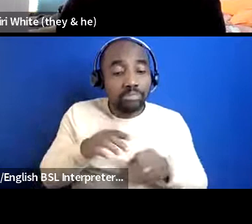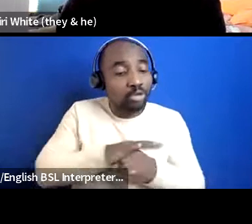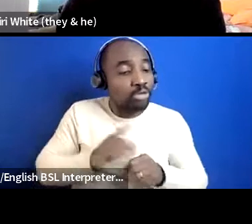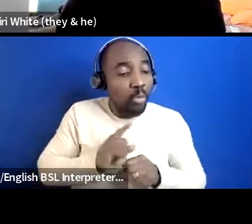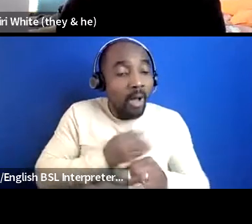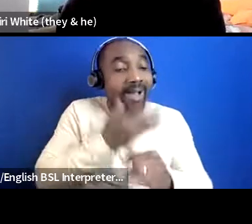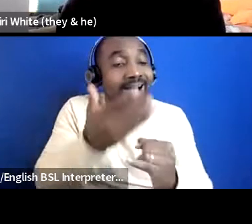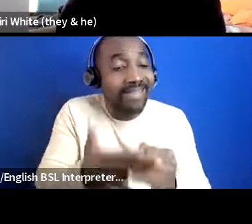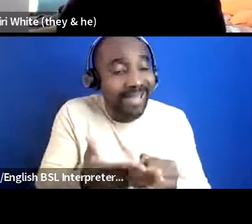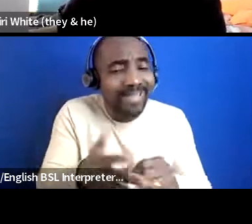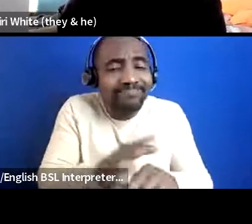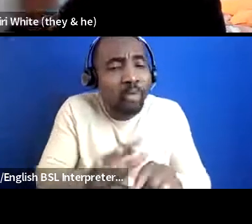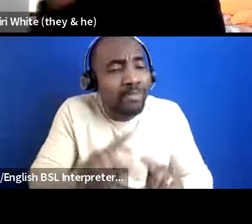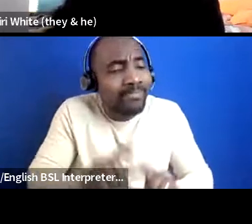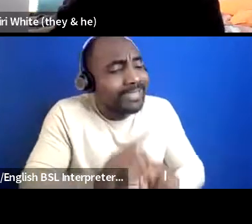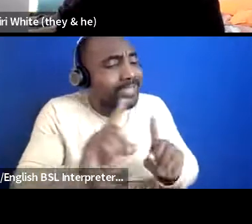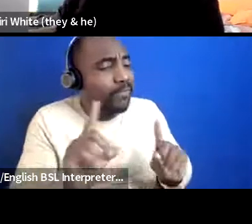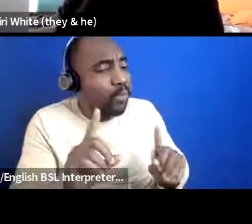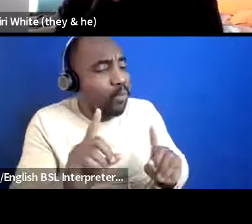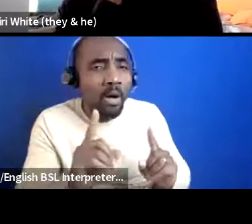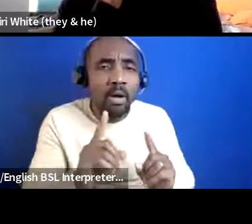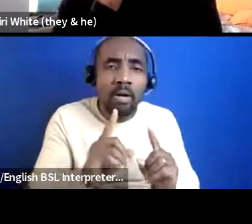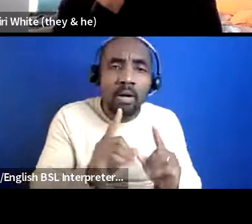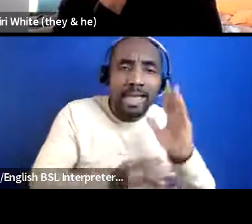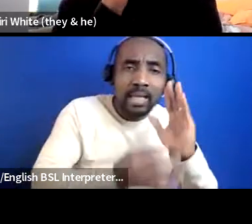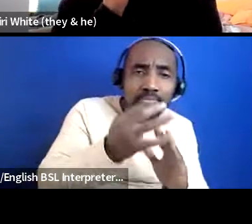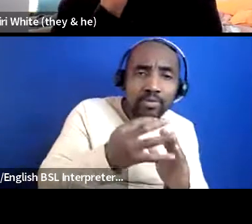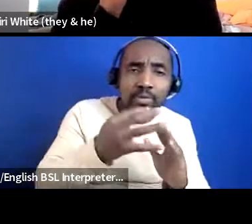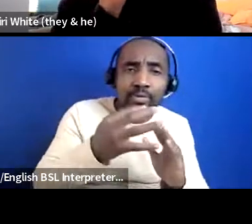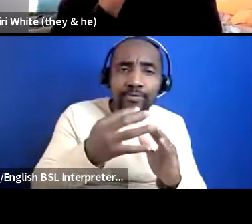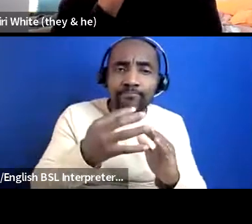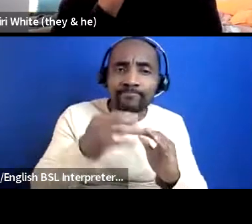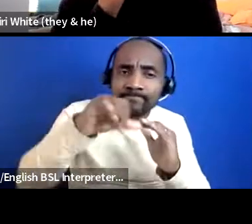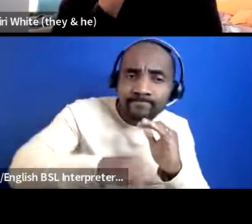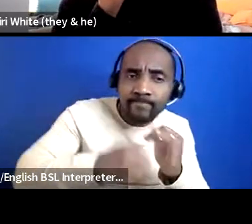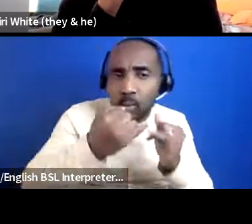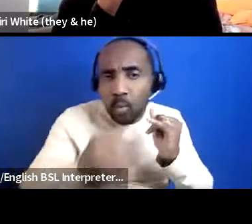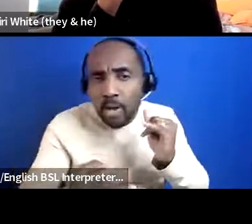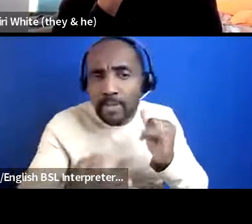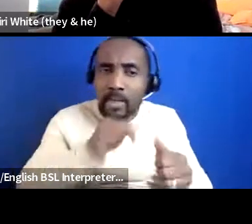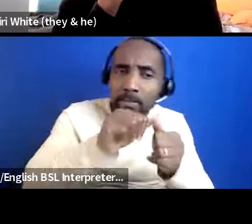them so it's just having those uh as many three questions where they were what they've accessed